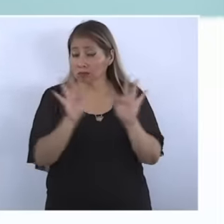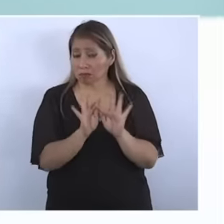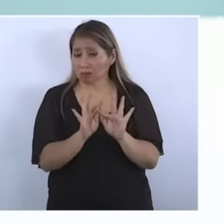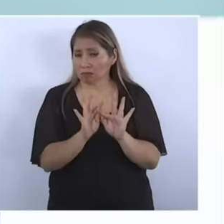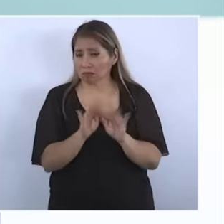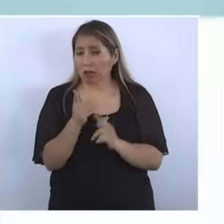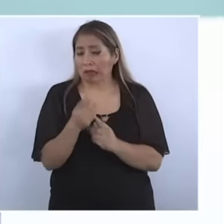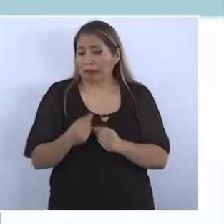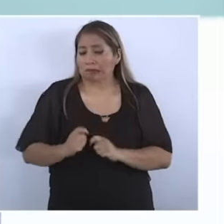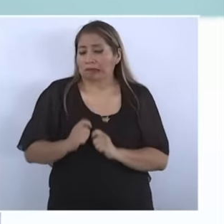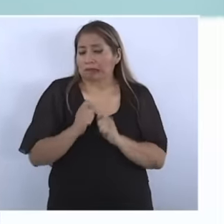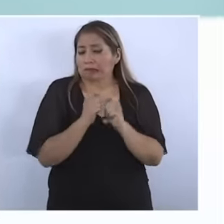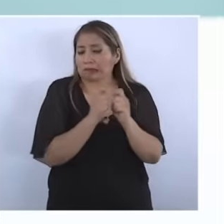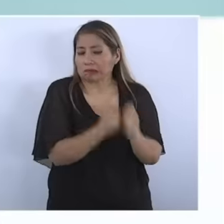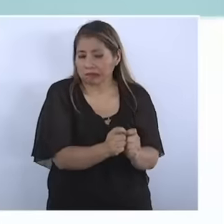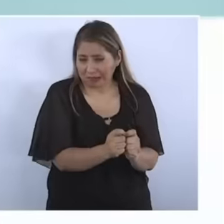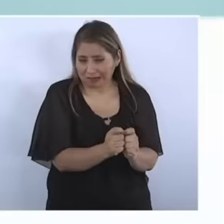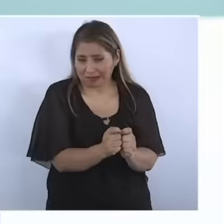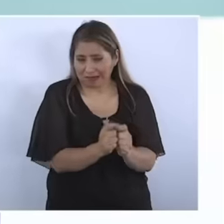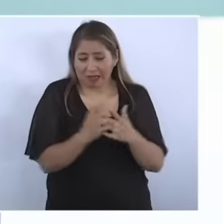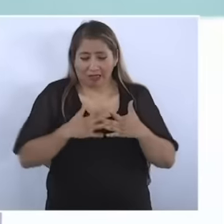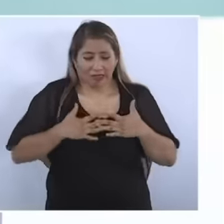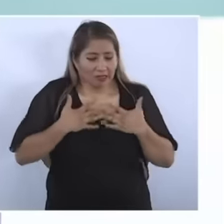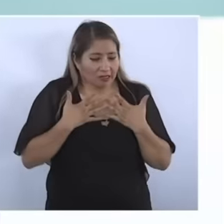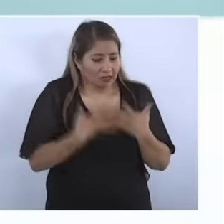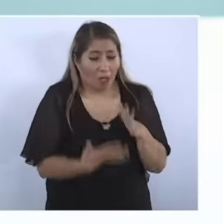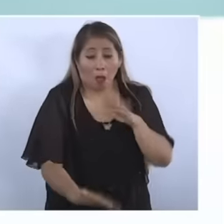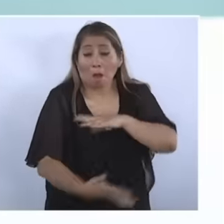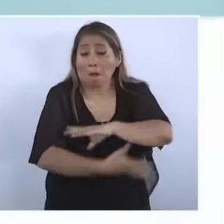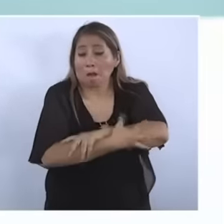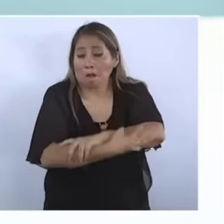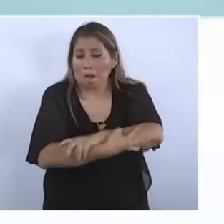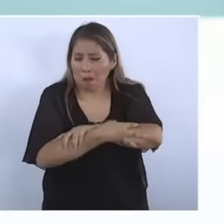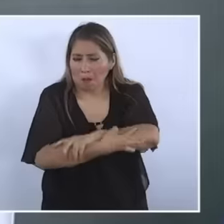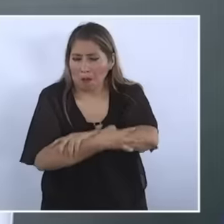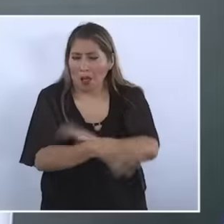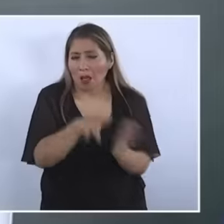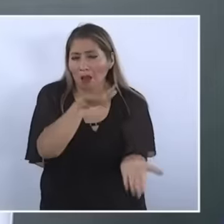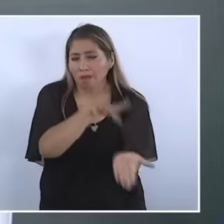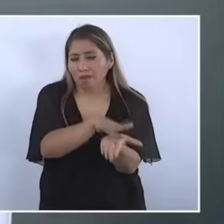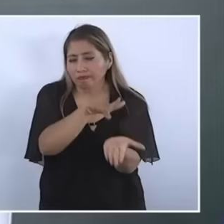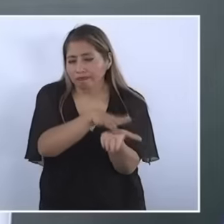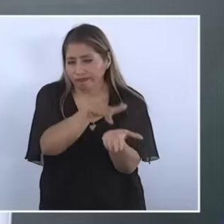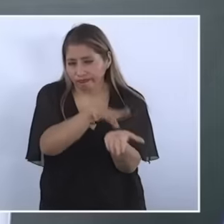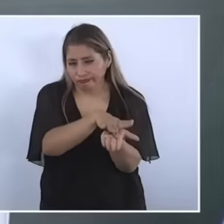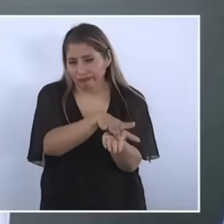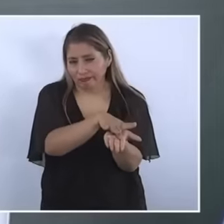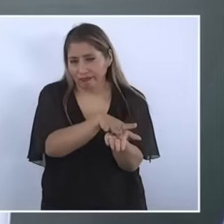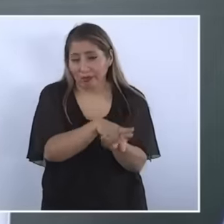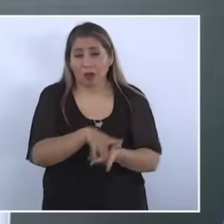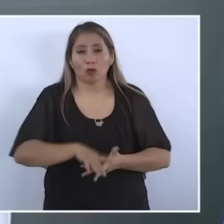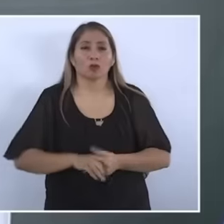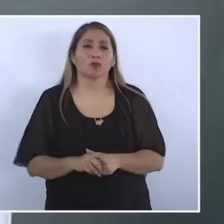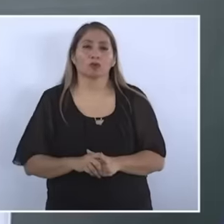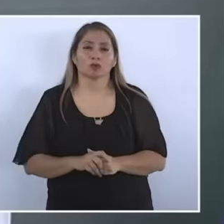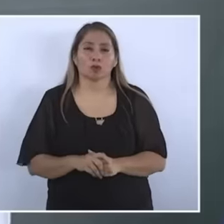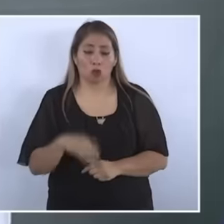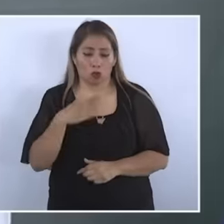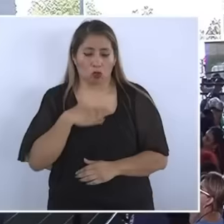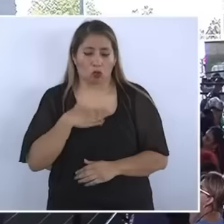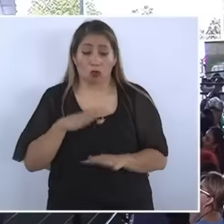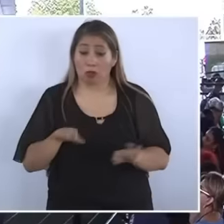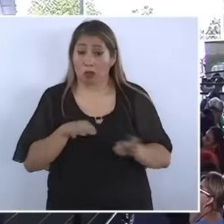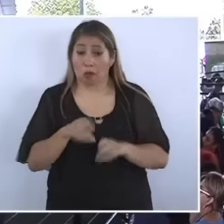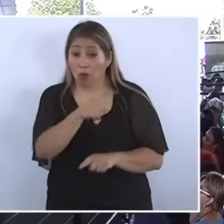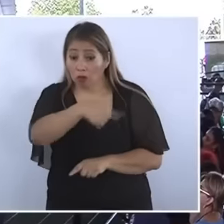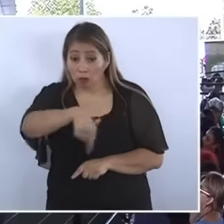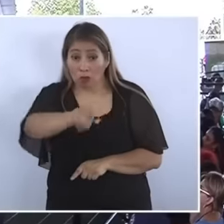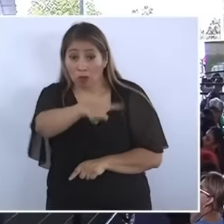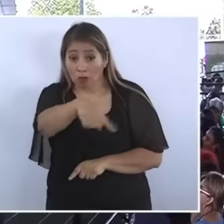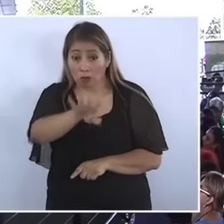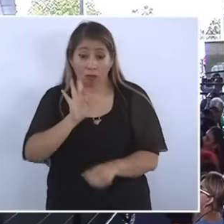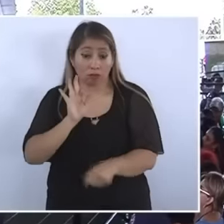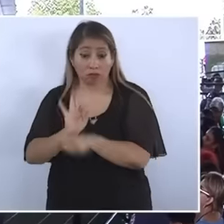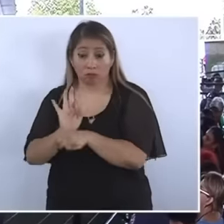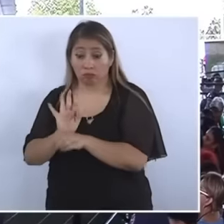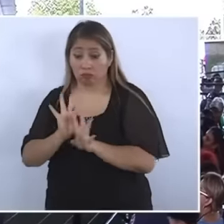delivery, fraternity, support, finally we are public servants, which in essence means